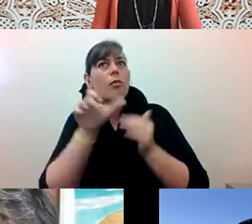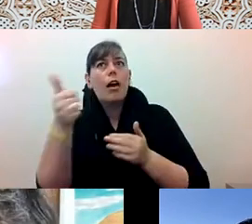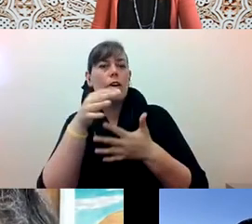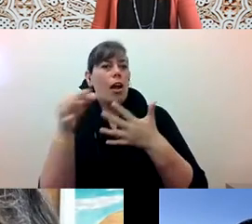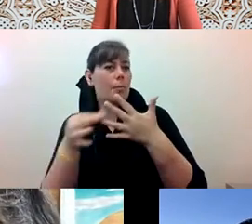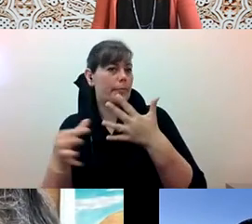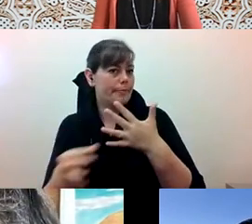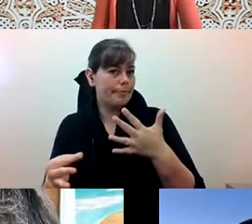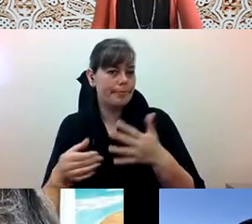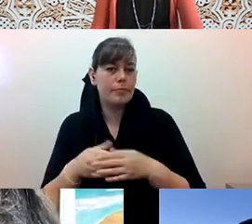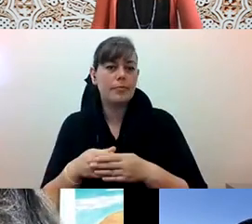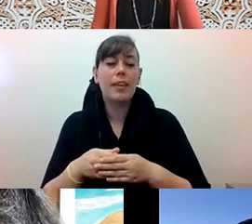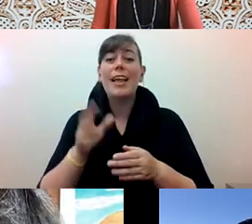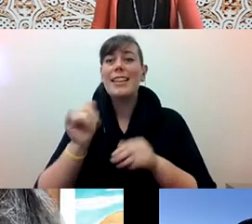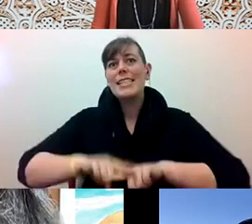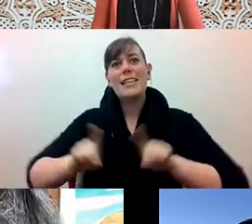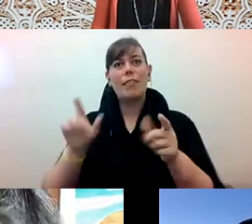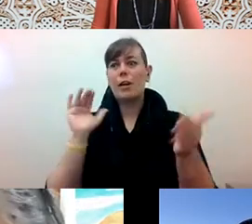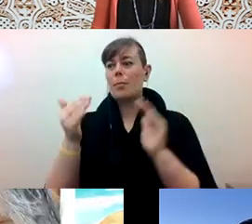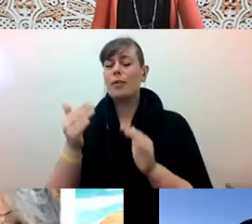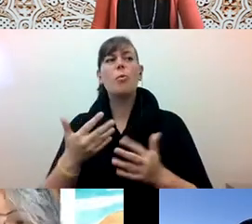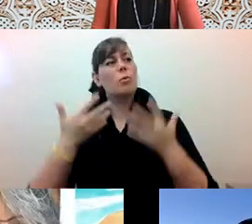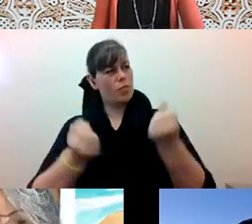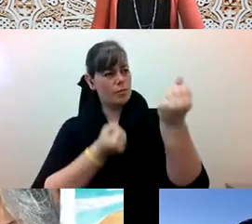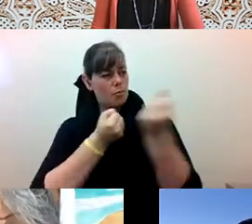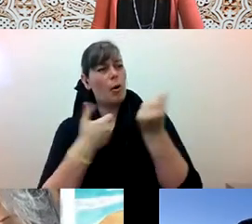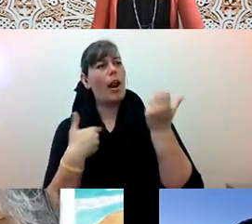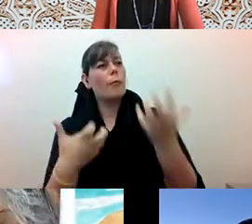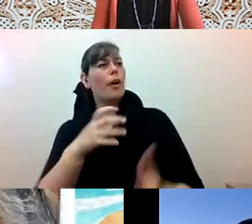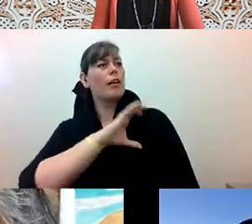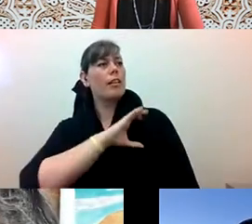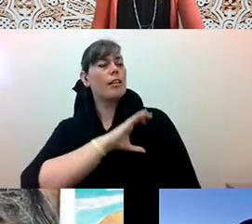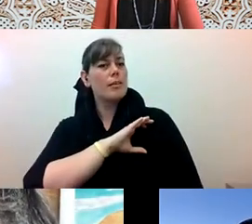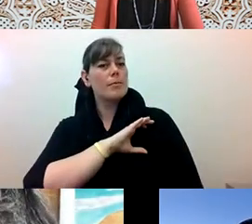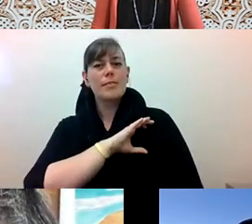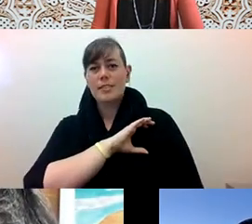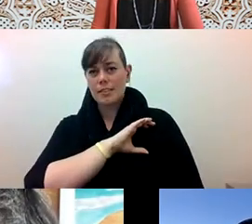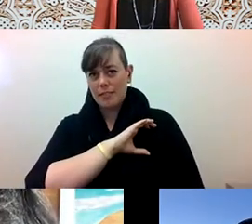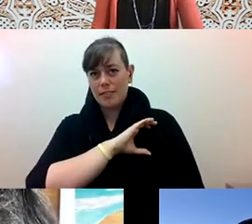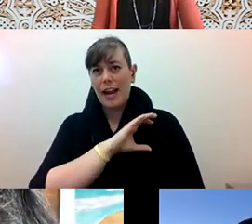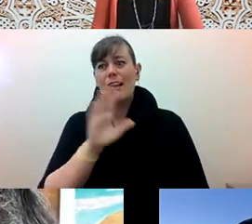Alex Tom he/him: Now that's different than saying I want cops, right? And I think those are the those are the nuances, we have to understand in our community.